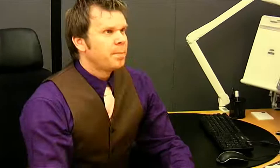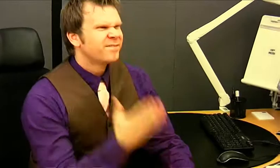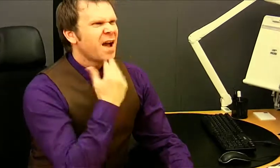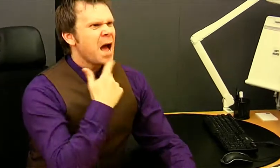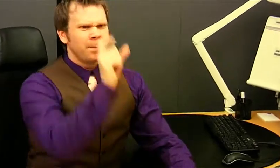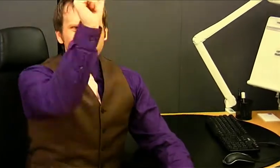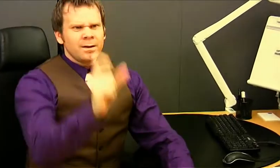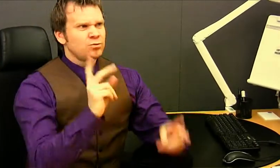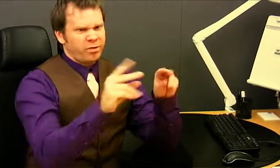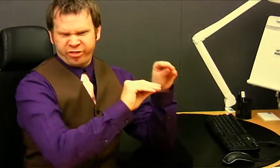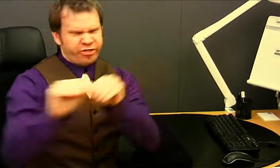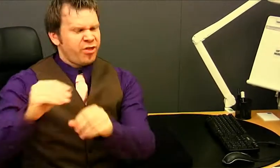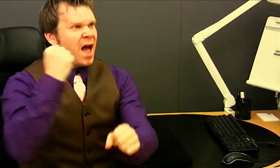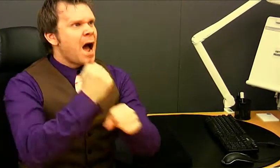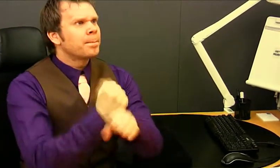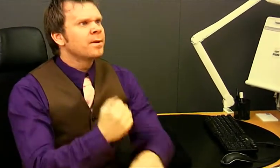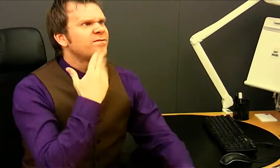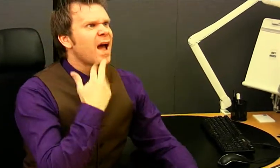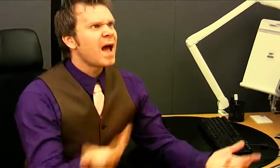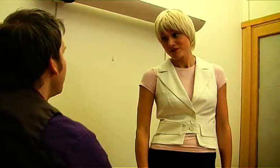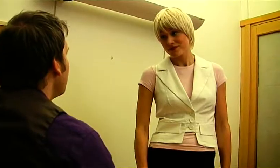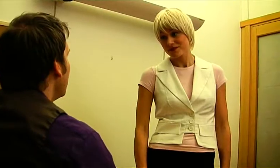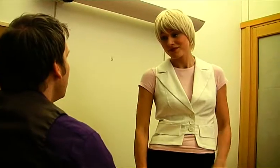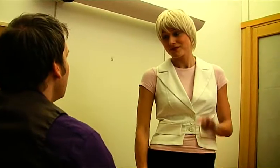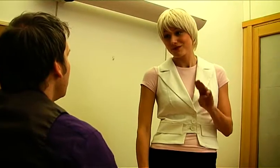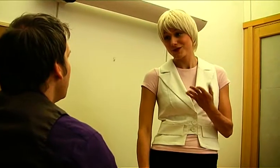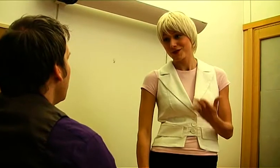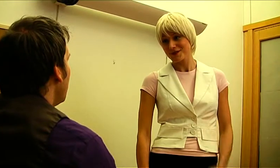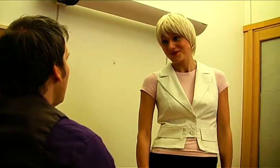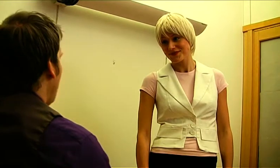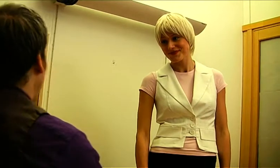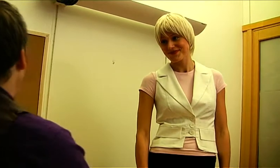Who is being late with her work? My.